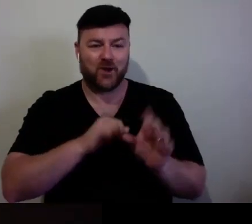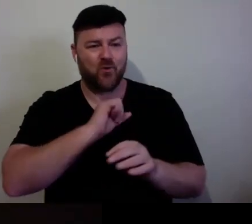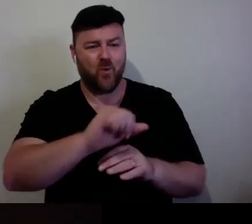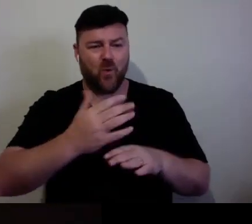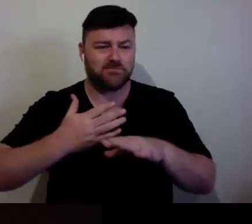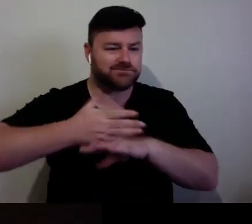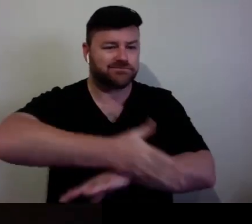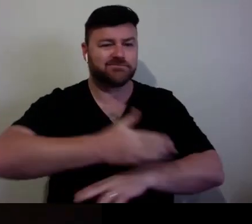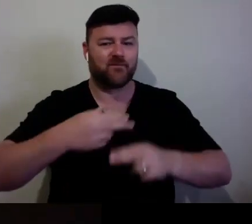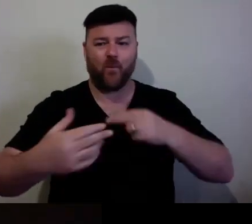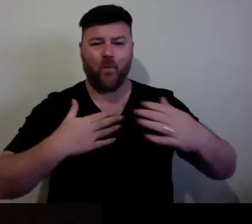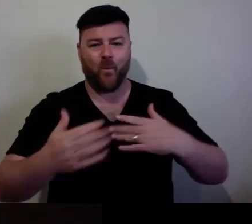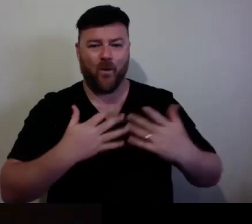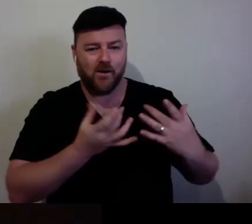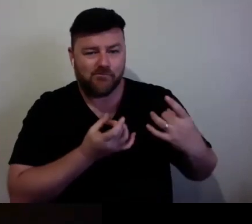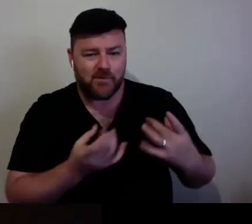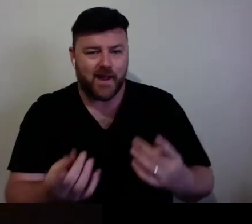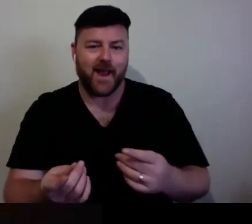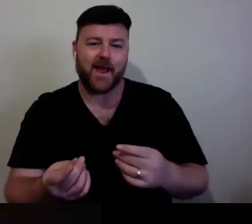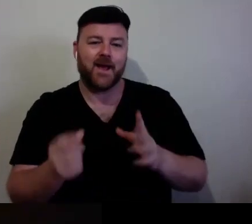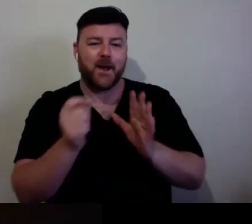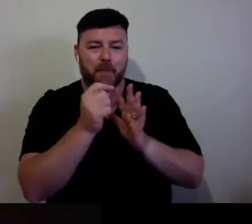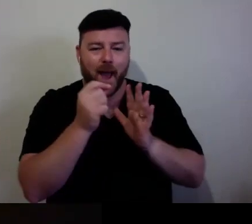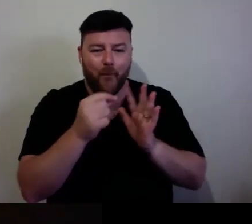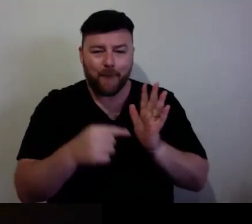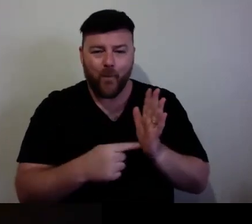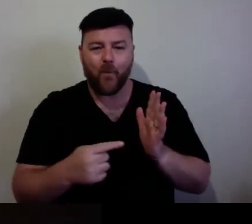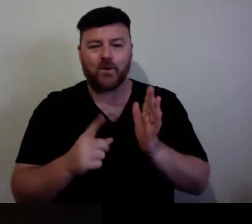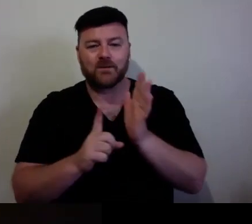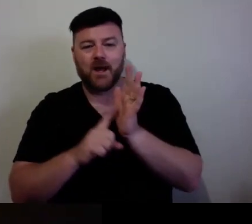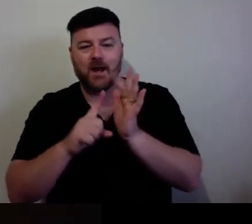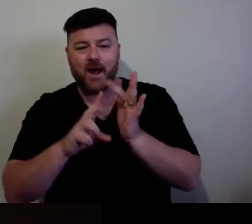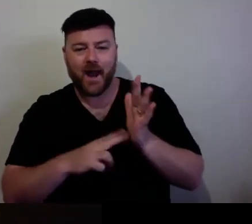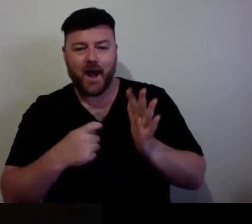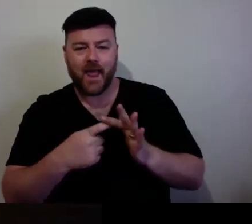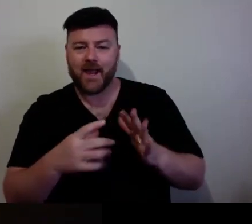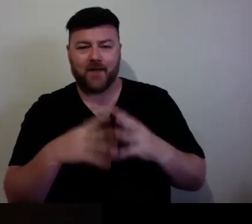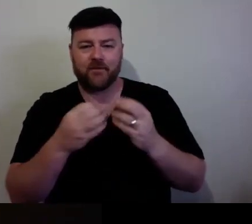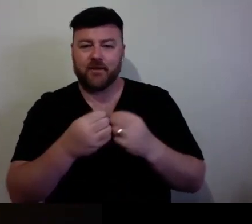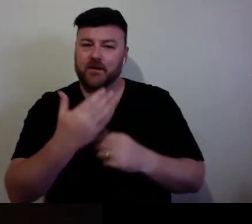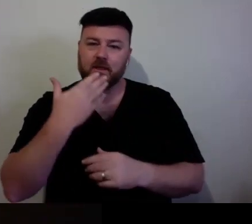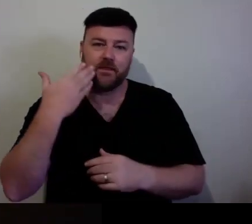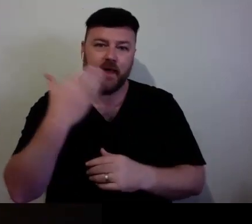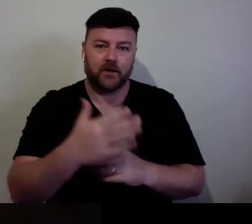gone through to prepare those slides and those links for us. I know that